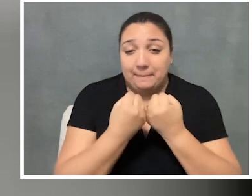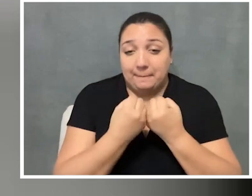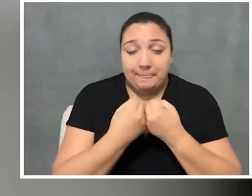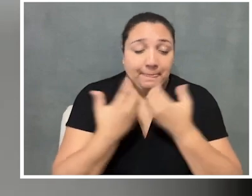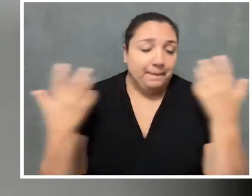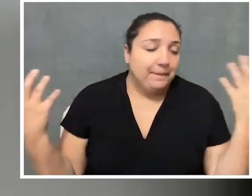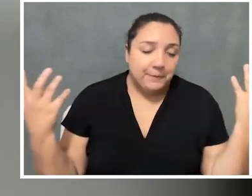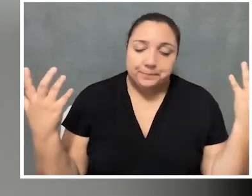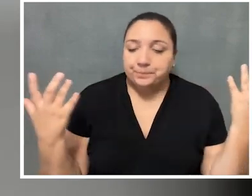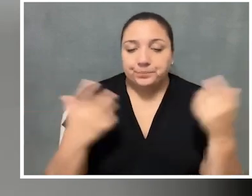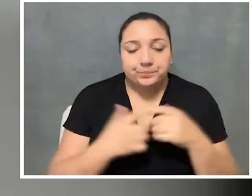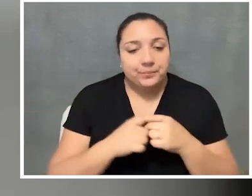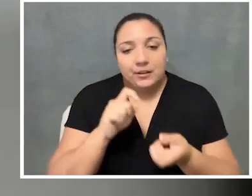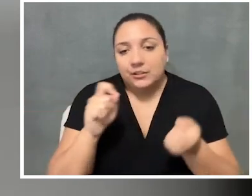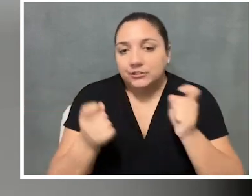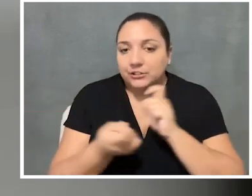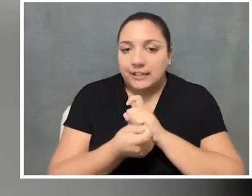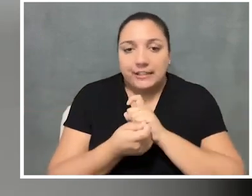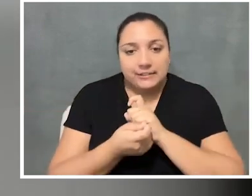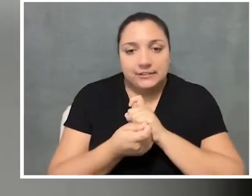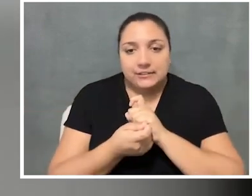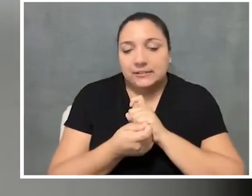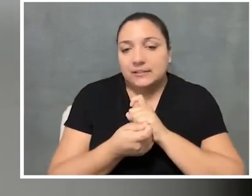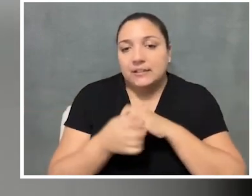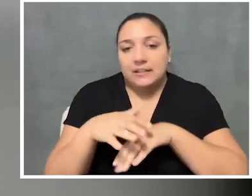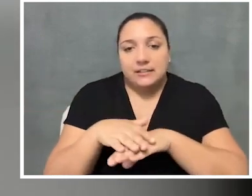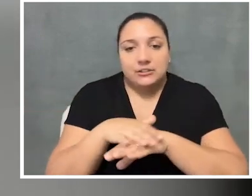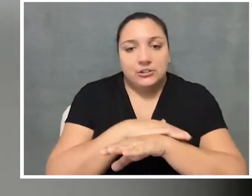You know, change is slow, and the needle has